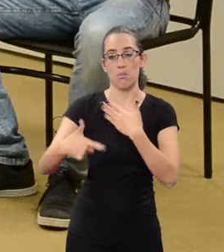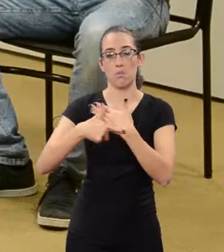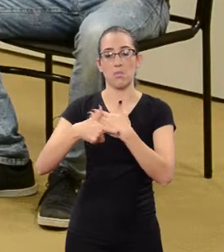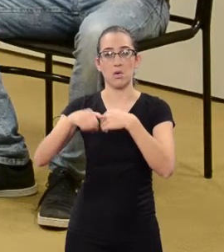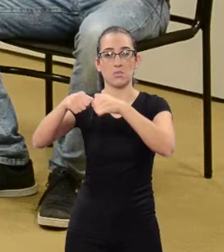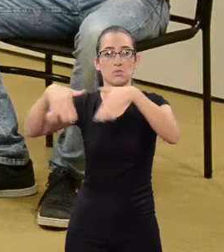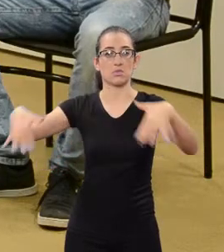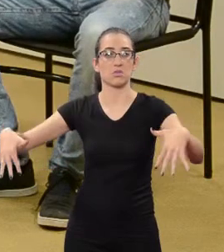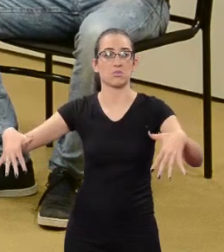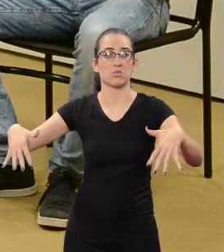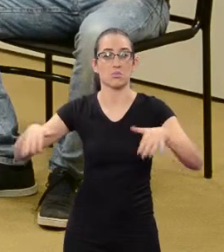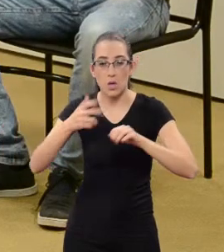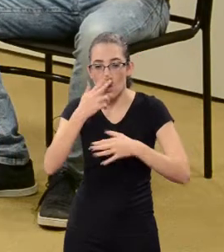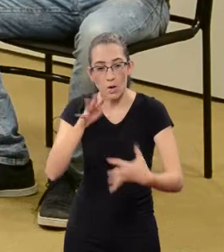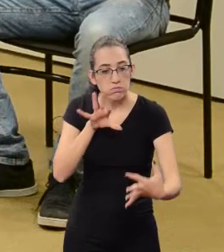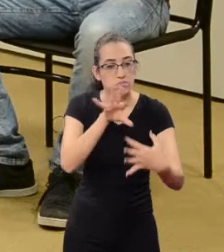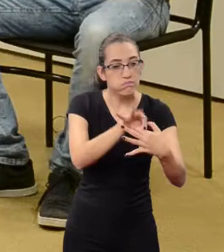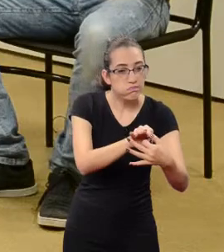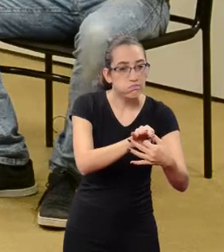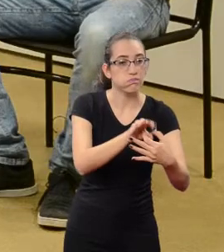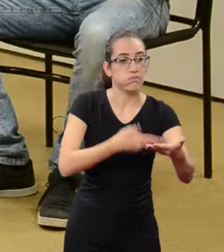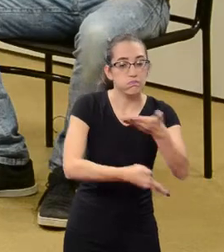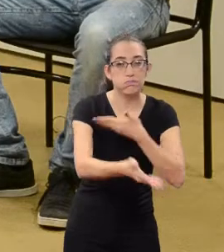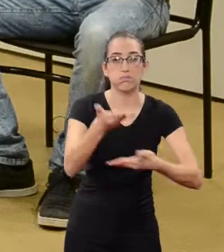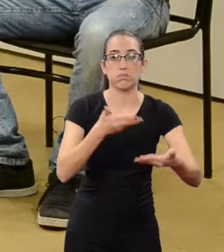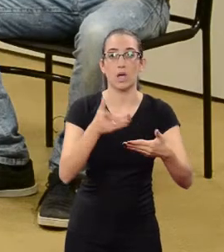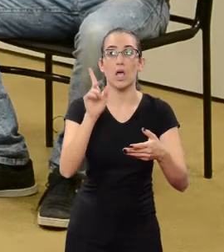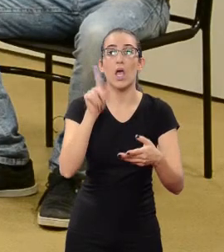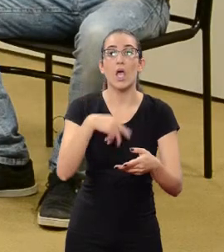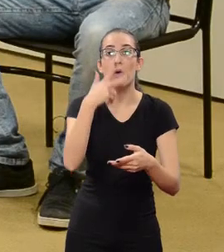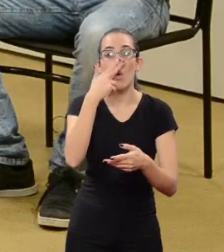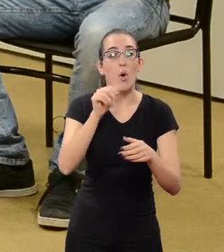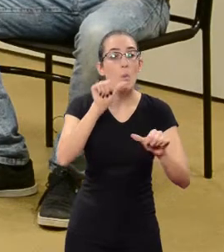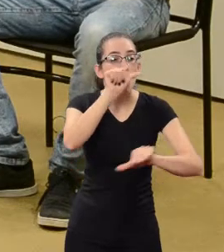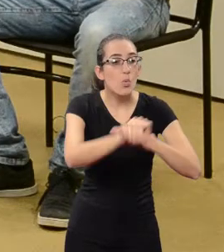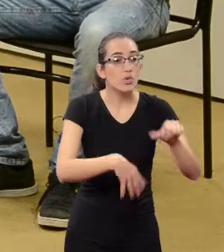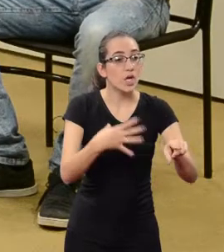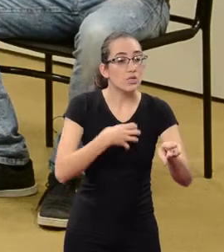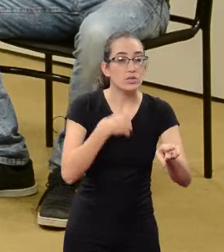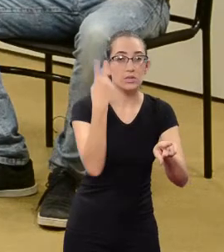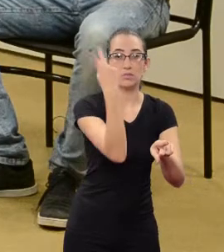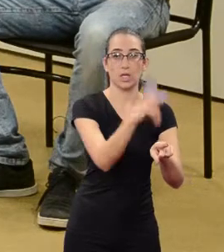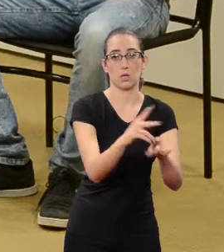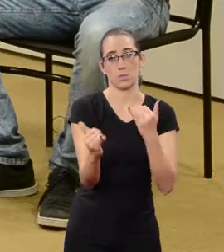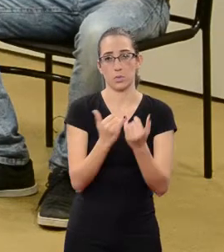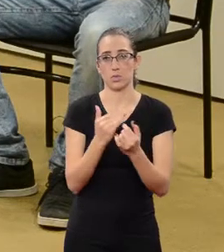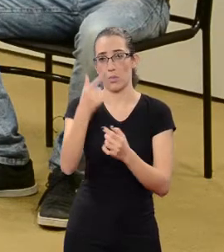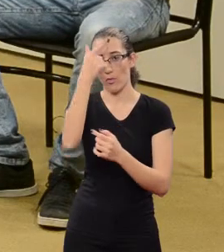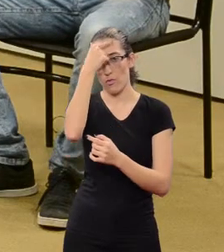This is the role of Extension. The Extension needs to change the social reality